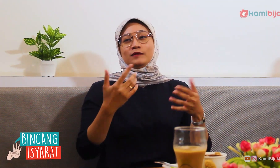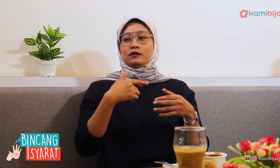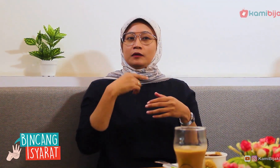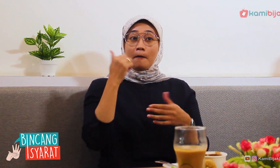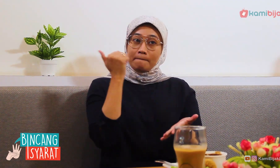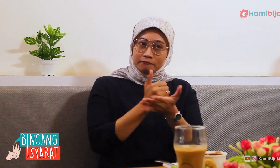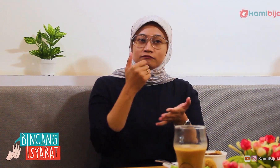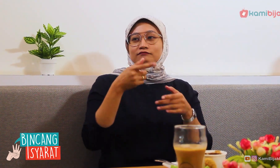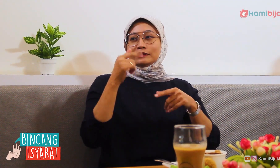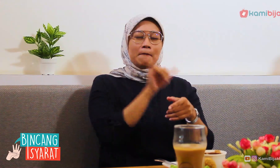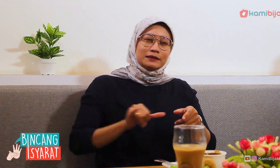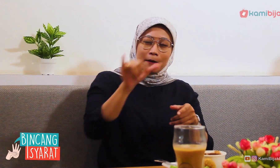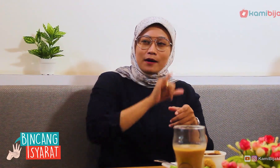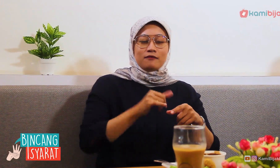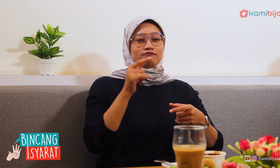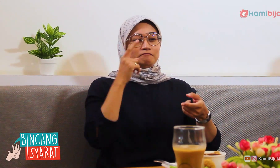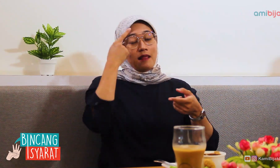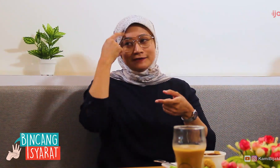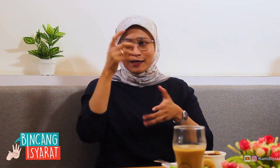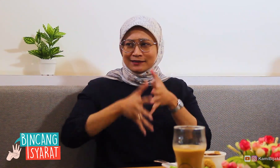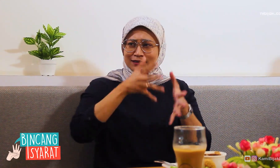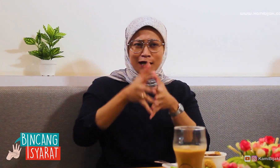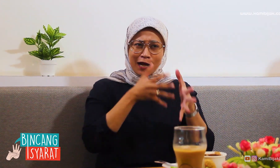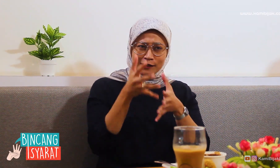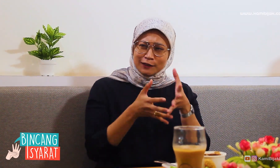learn sign language together